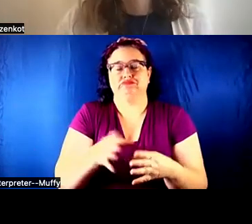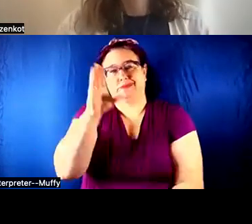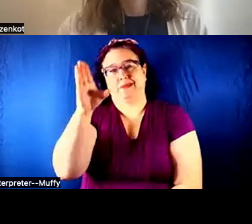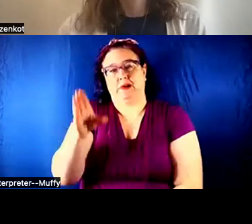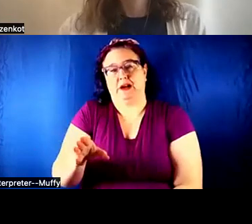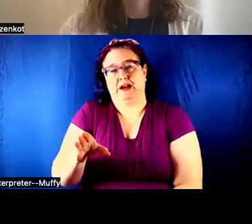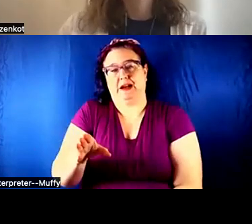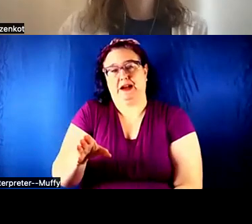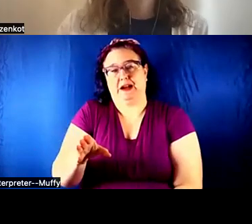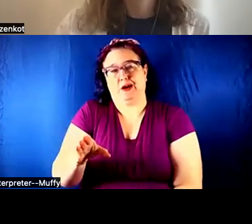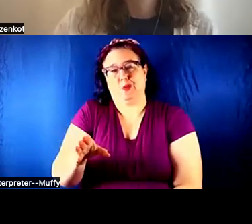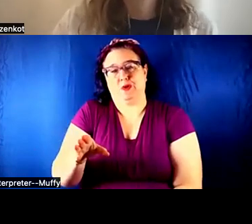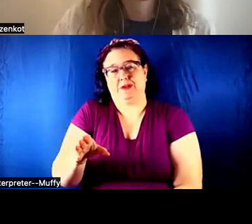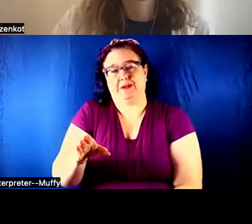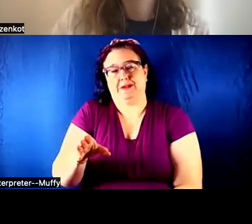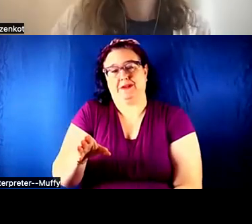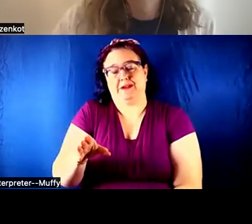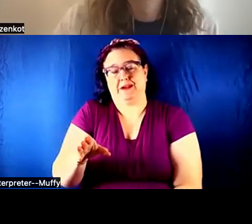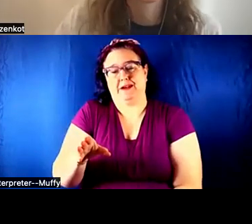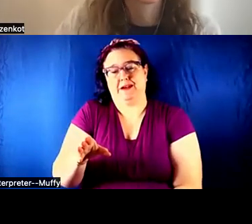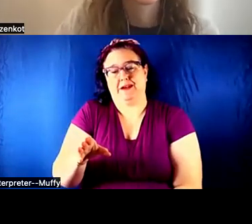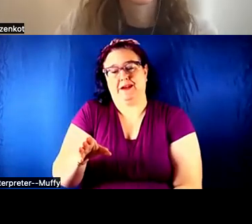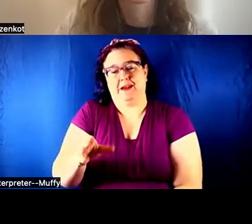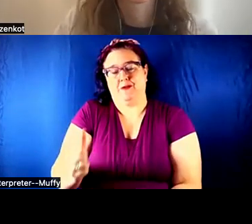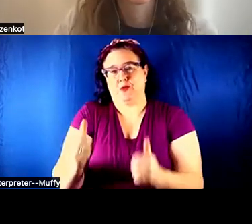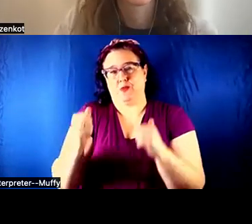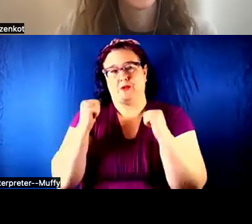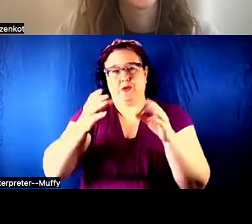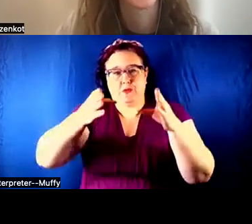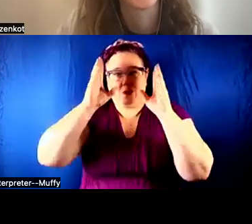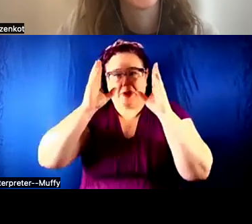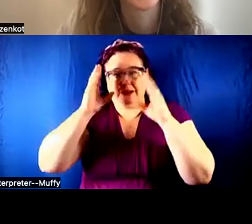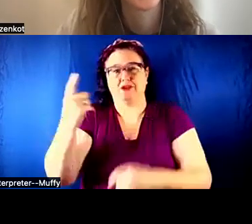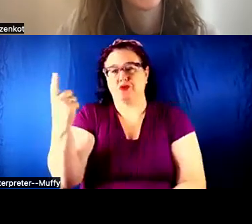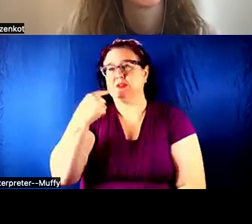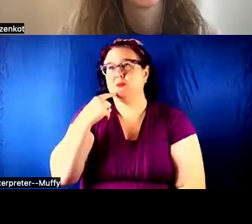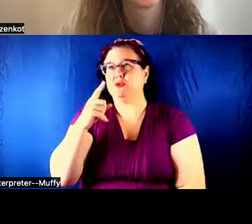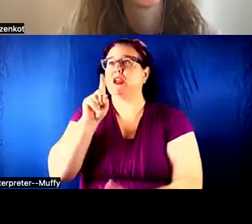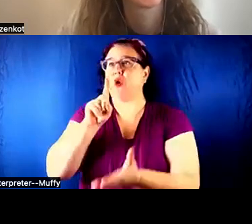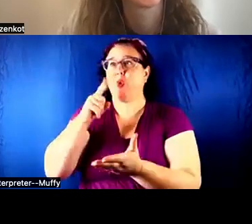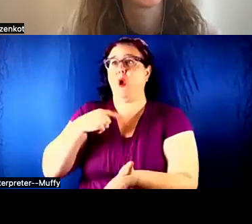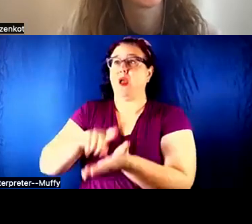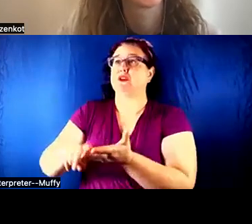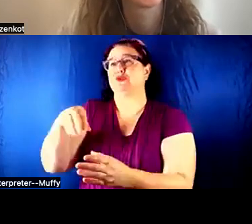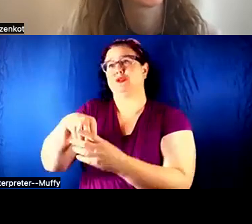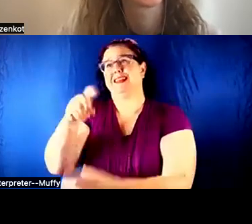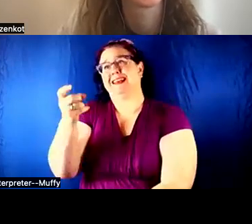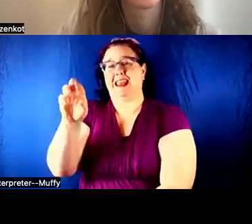talk about someone doing research in Exar -- XR. I think it is also